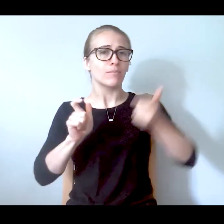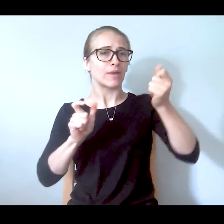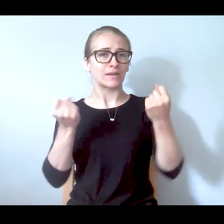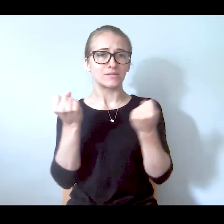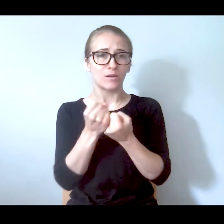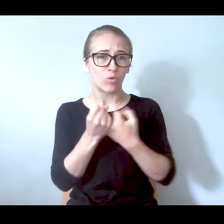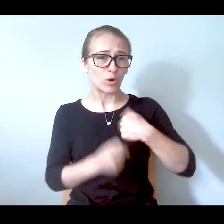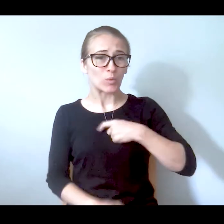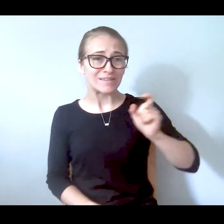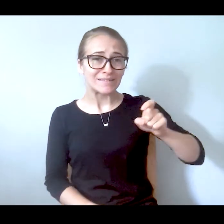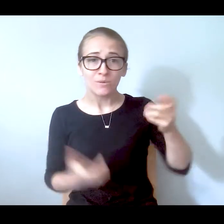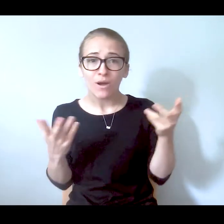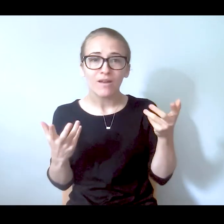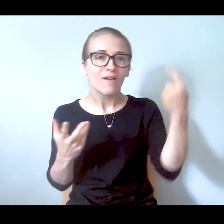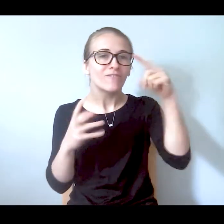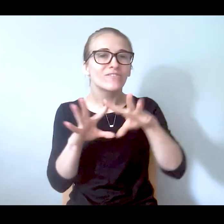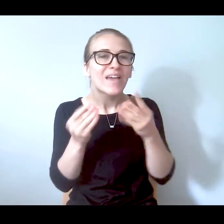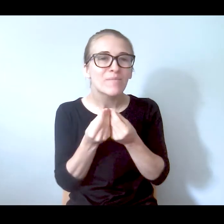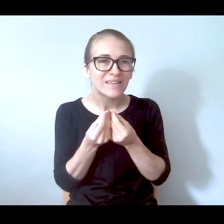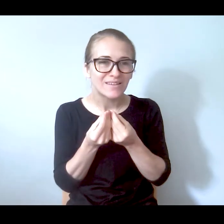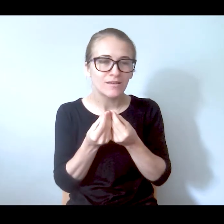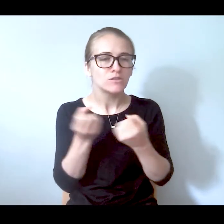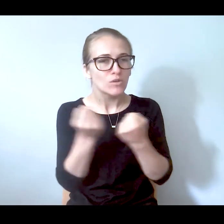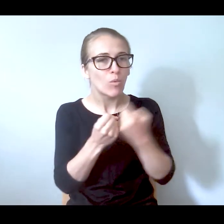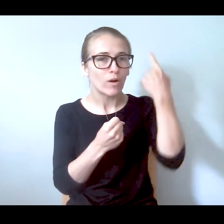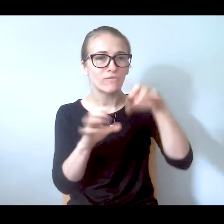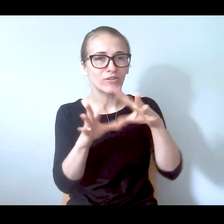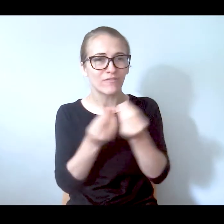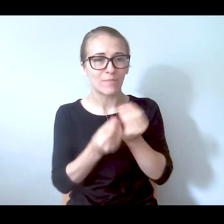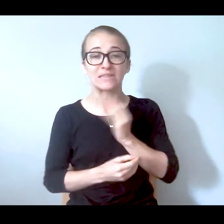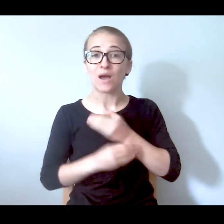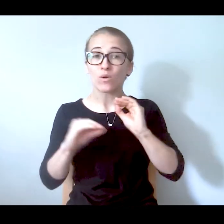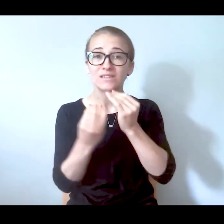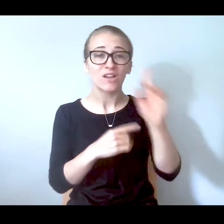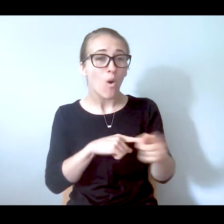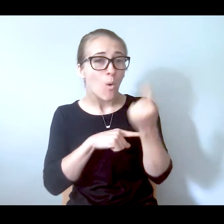support. Our organization is the only one that really trains family members on how to help other